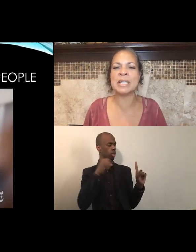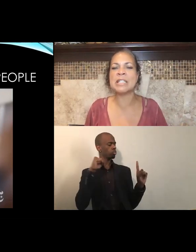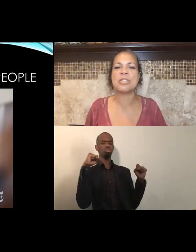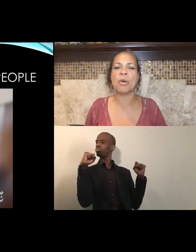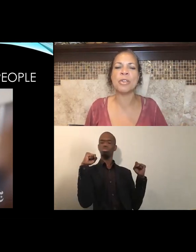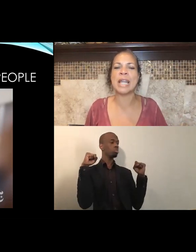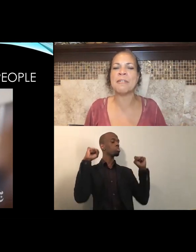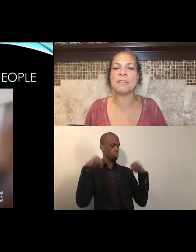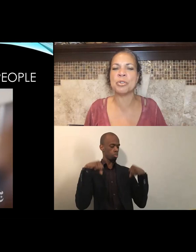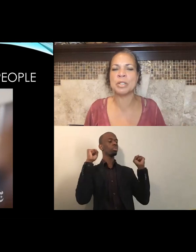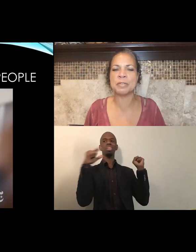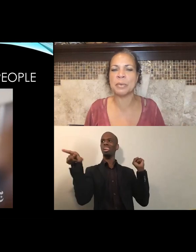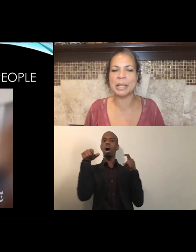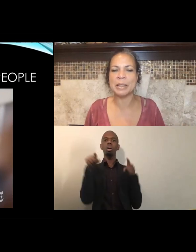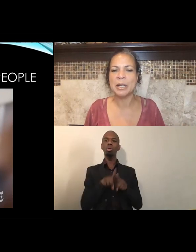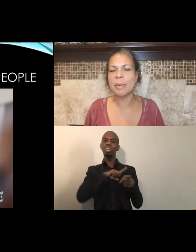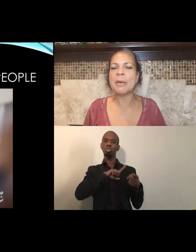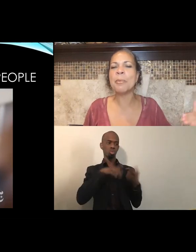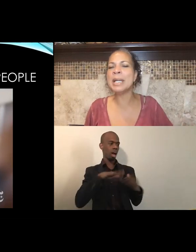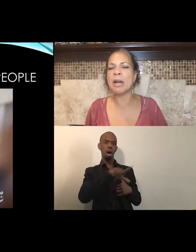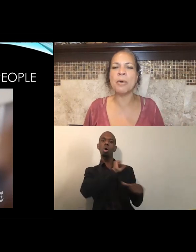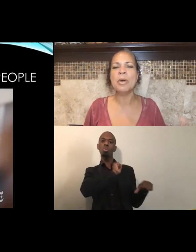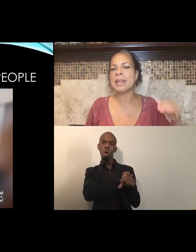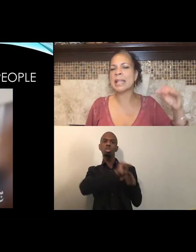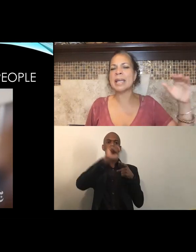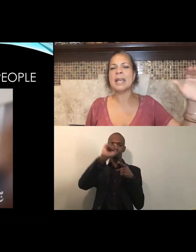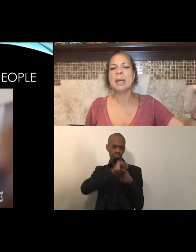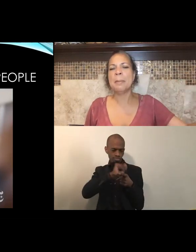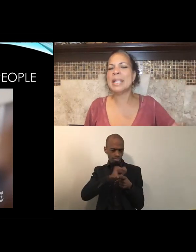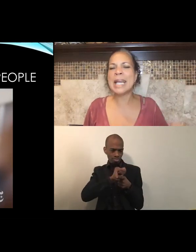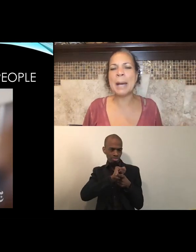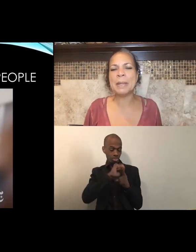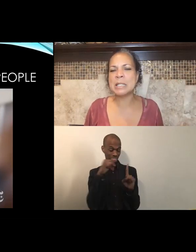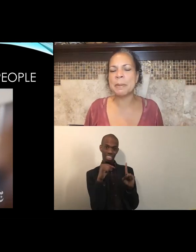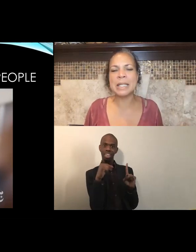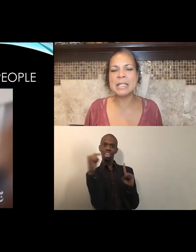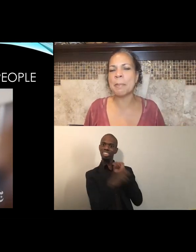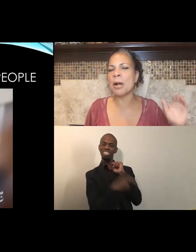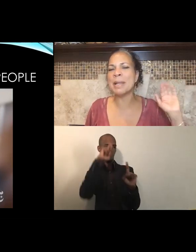as he stole the life of George Floyd, right. We know that the Minneapolis Police Department,